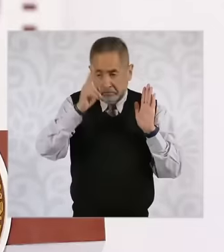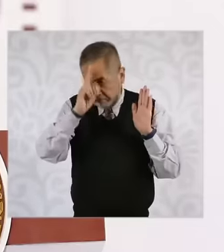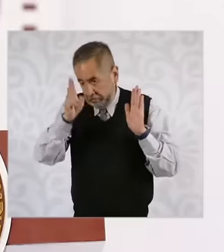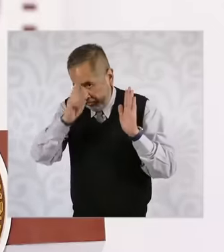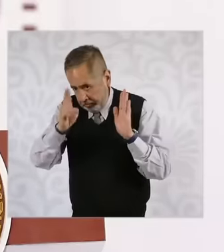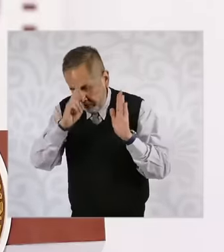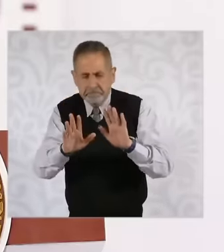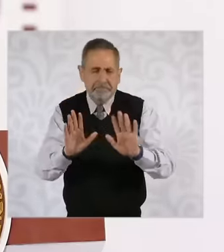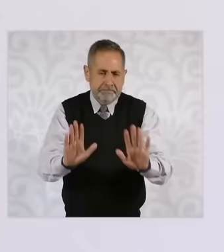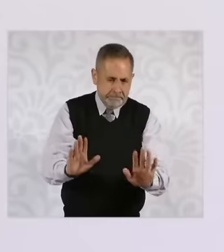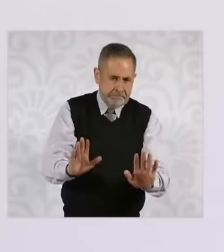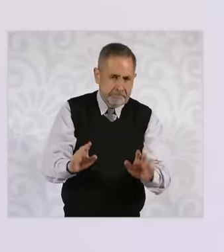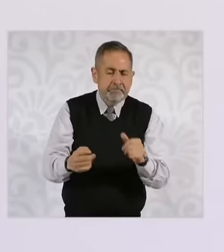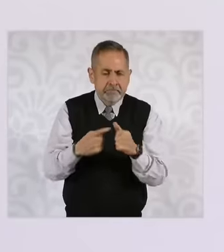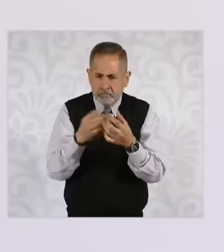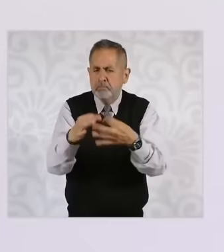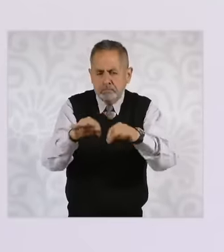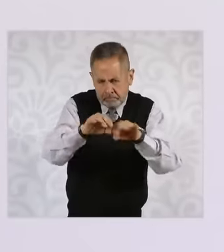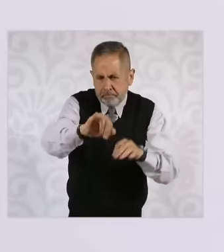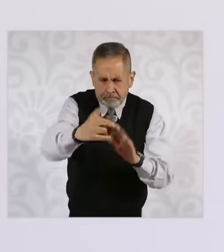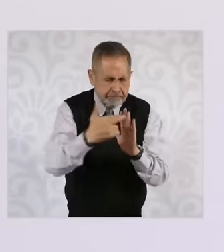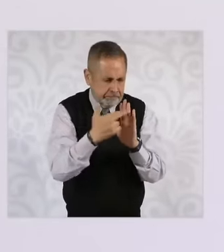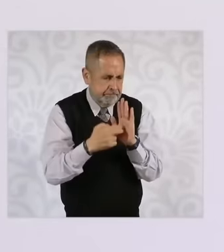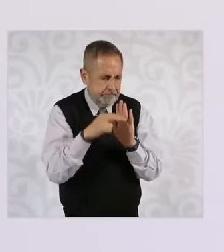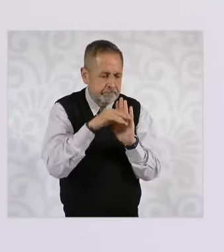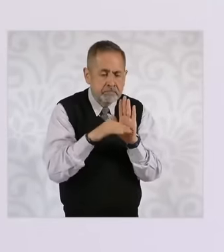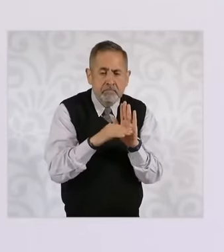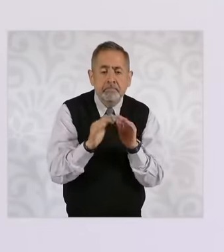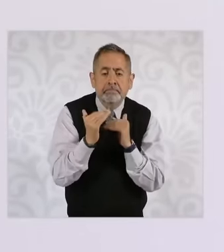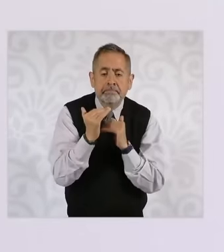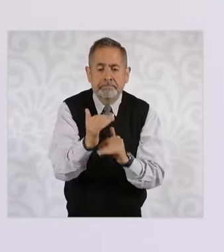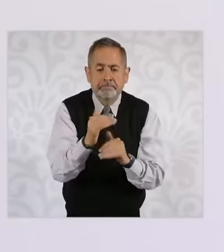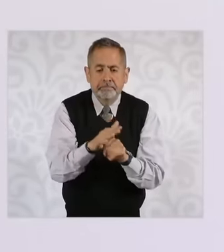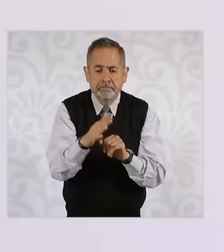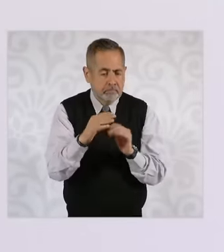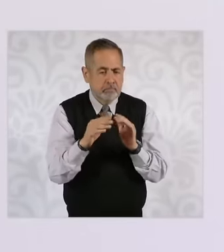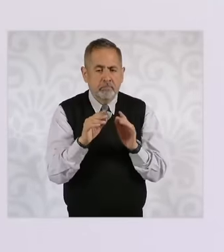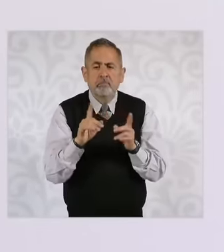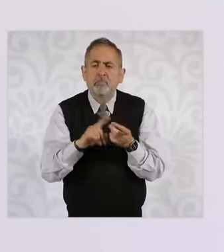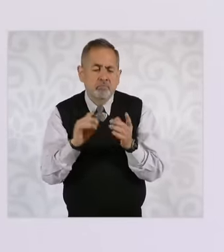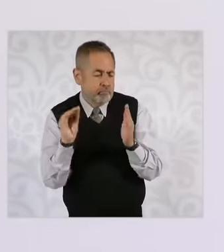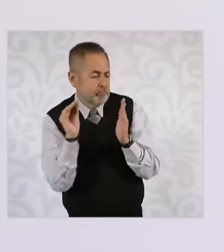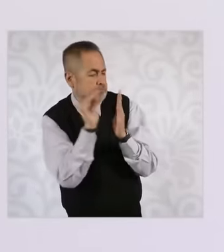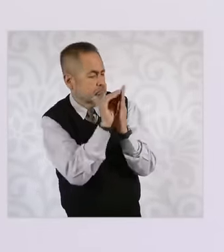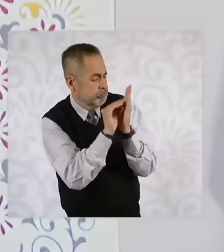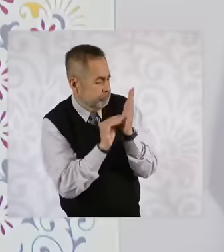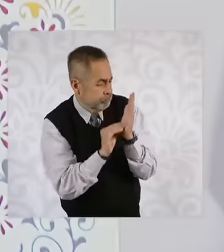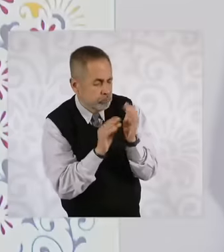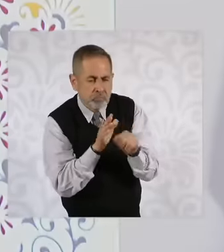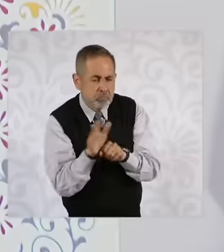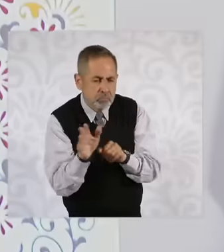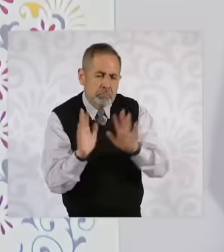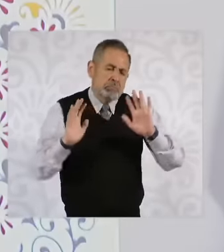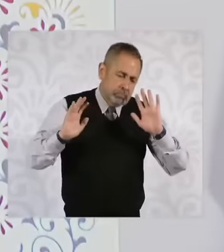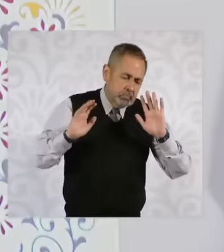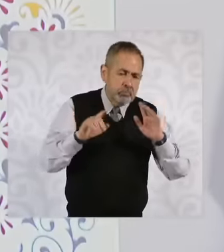regulated that is important and also above all that which does so much damage to health and